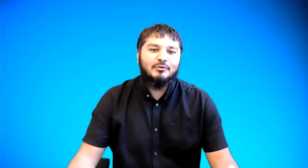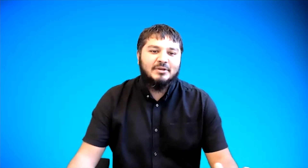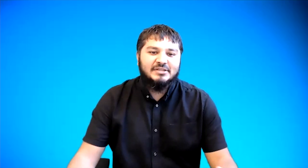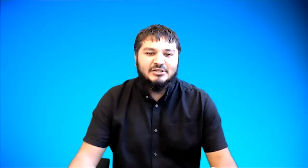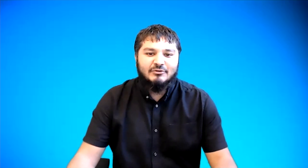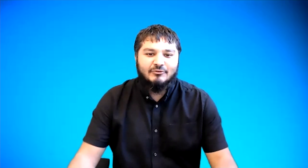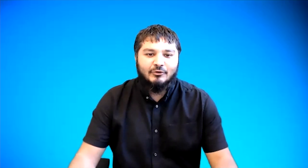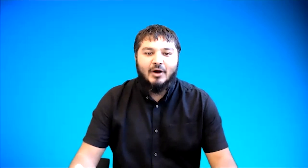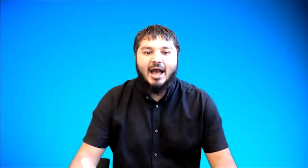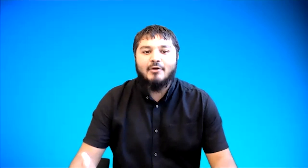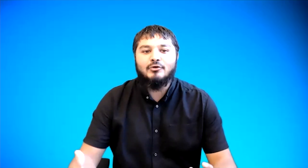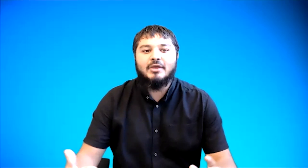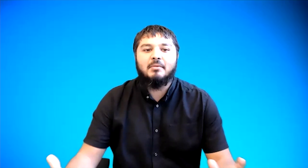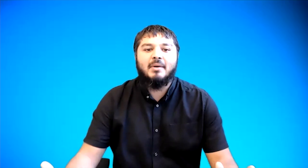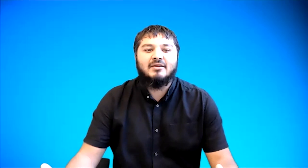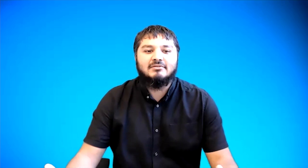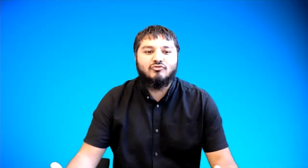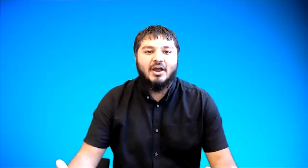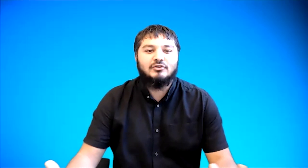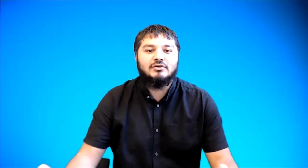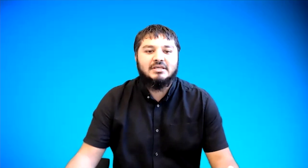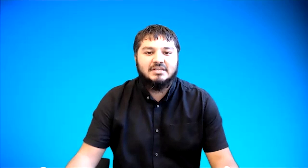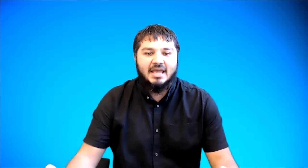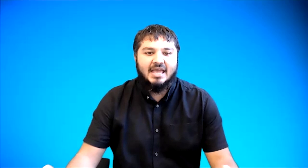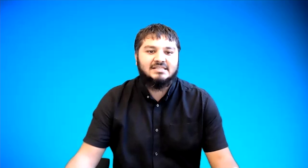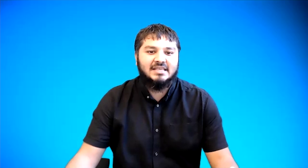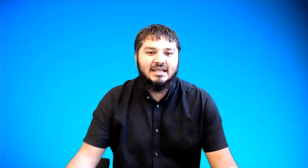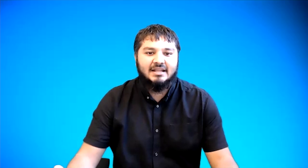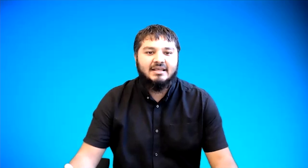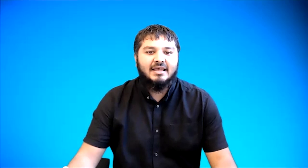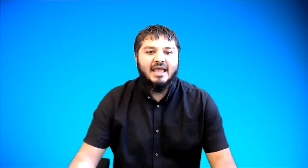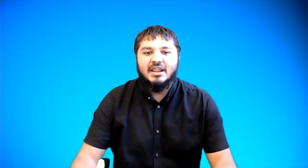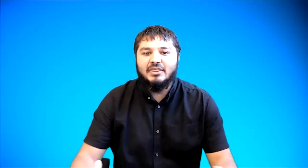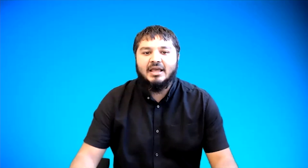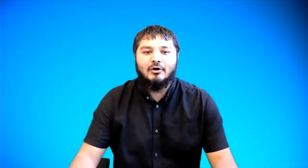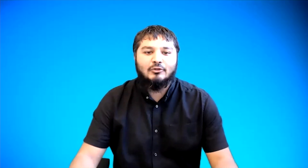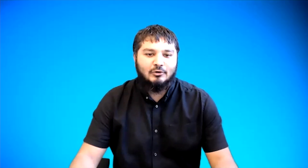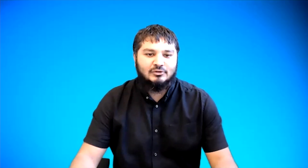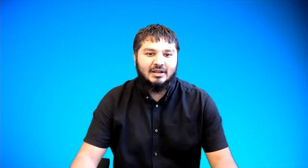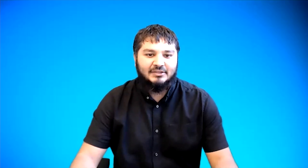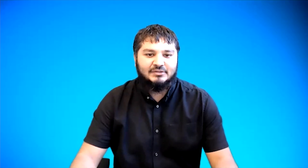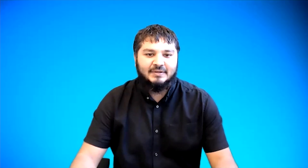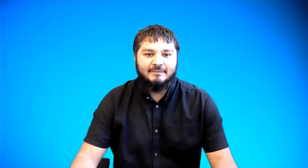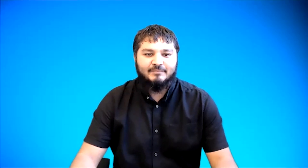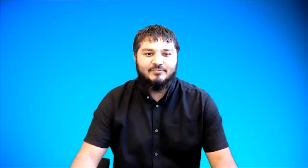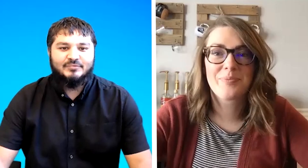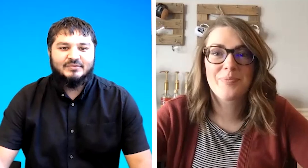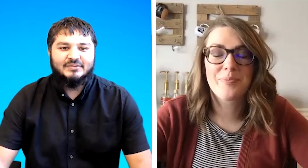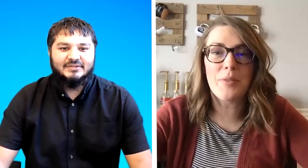you've been teaching for how you came about trying to teach asl anything along those lines perfect